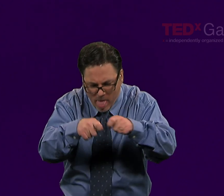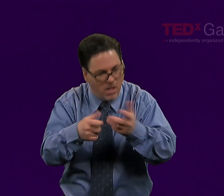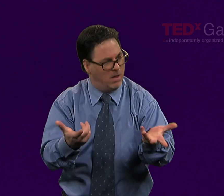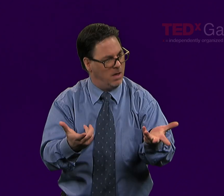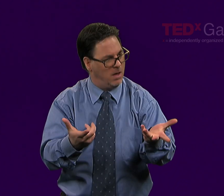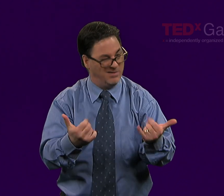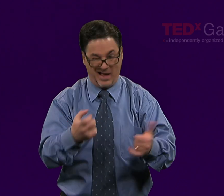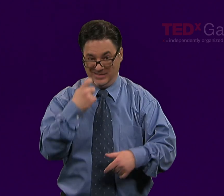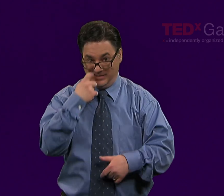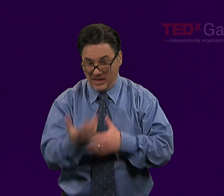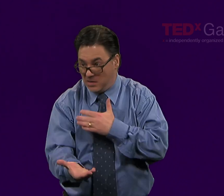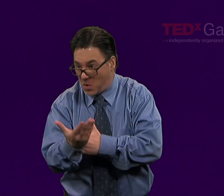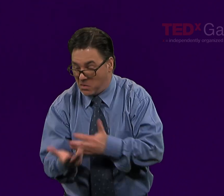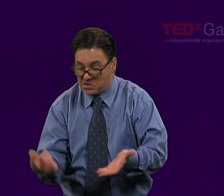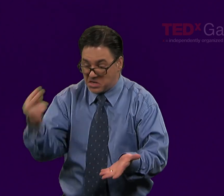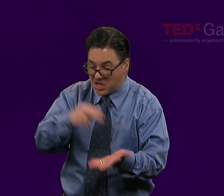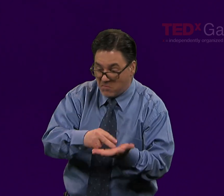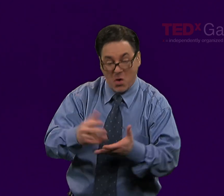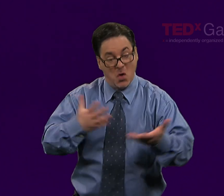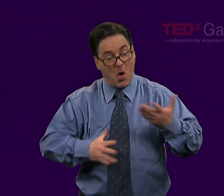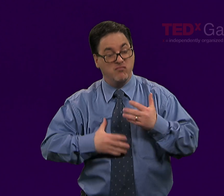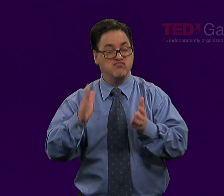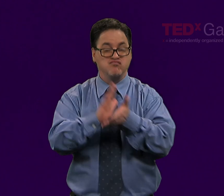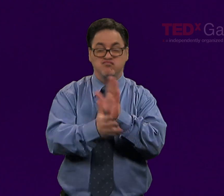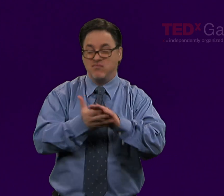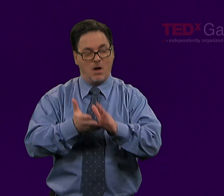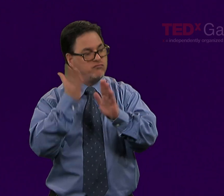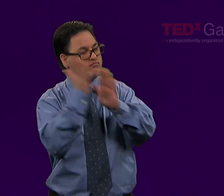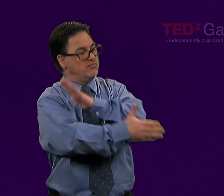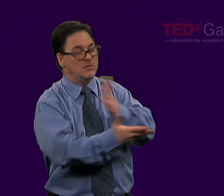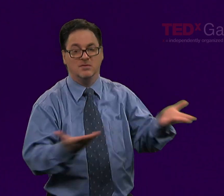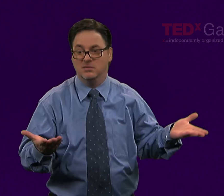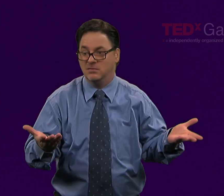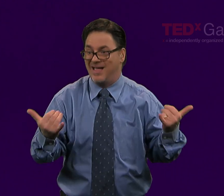You did it awkwardly, with great difficulty, but this morning, I'm sure you woke up,